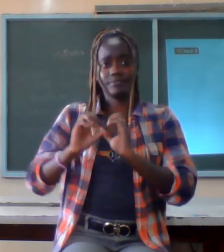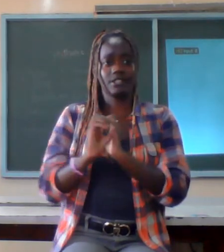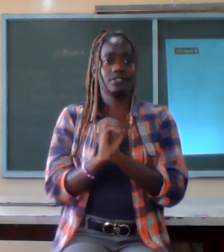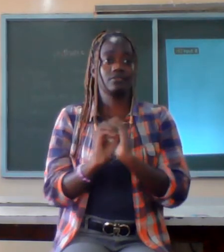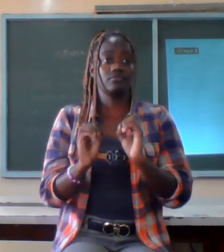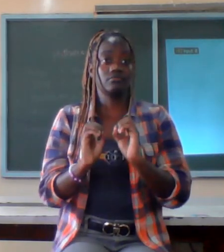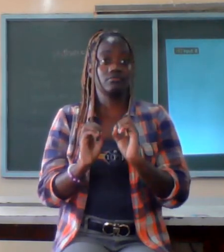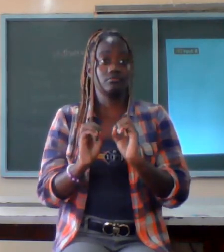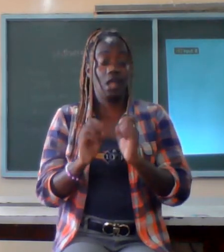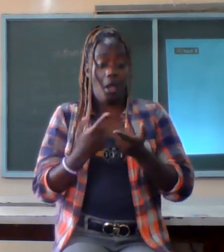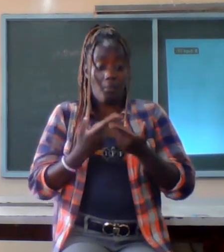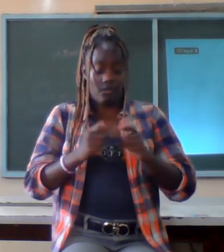permanent